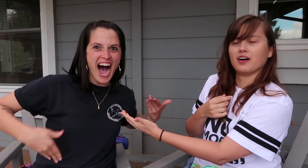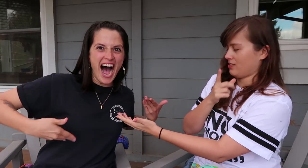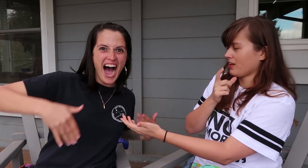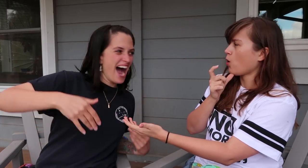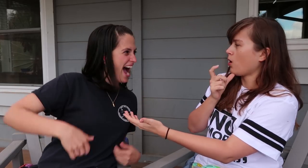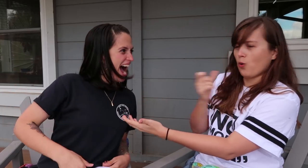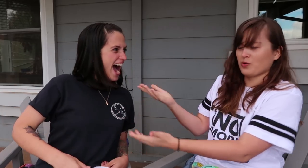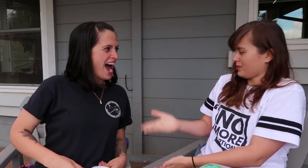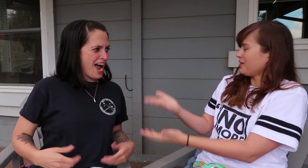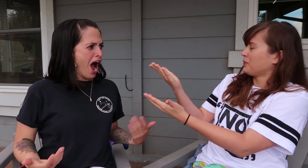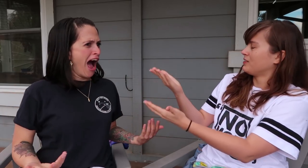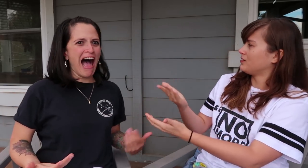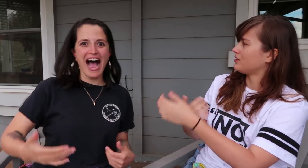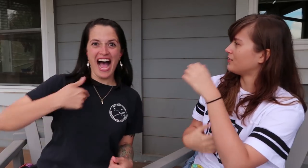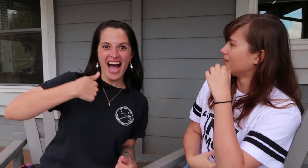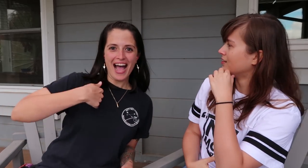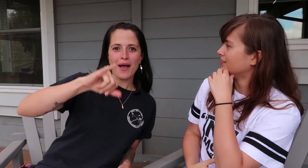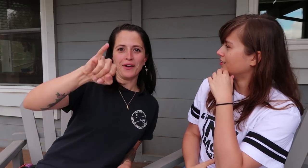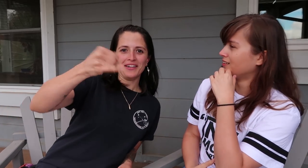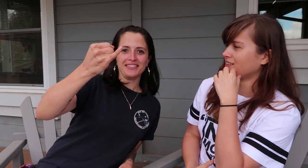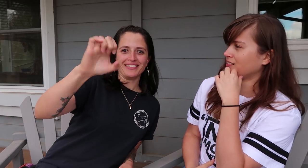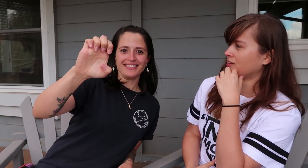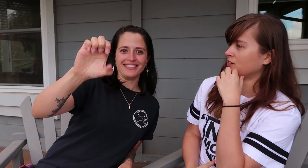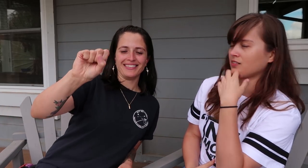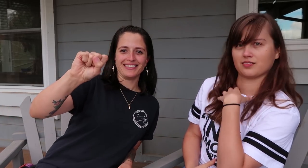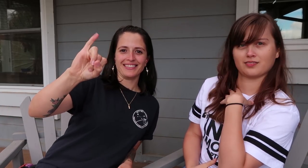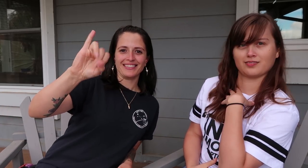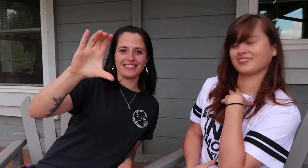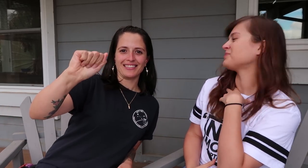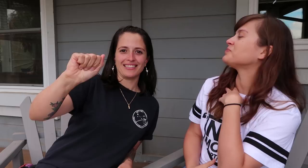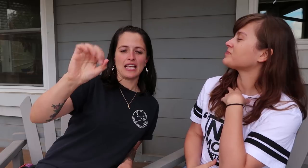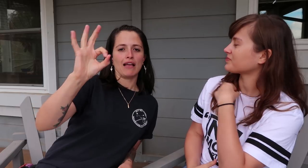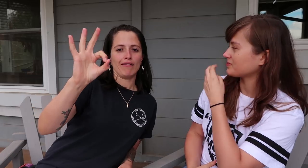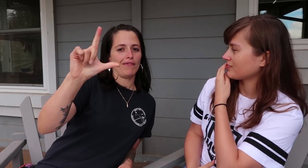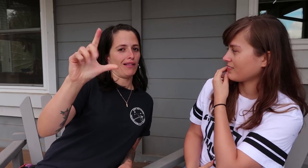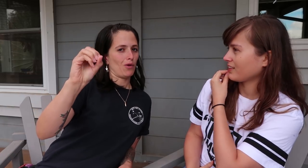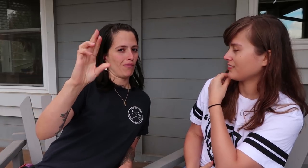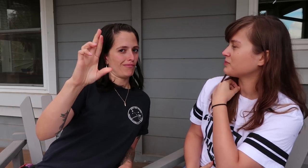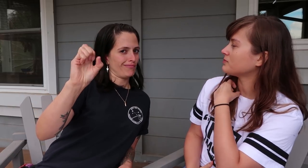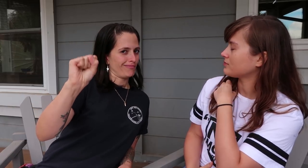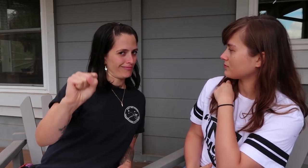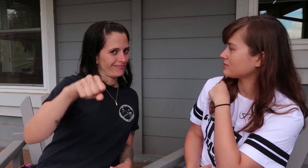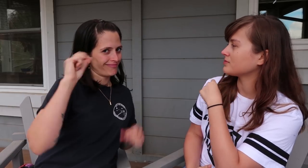Who are you?! I’m Jessica Flores.